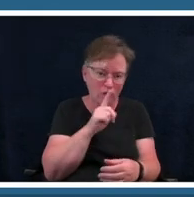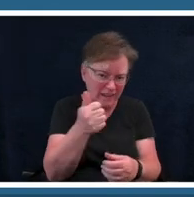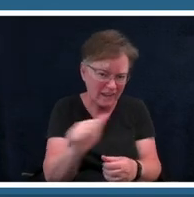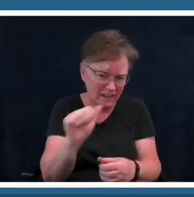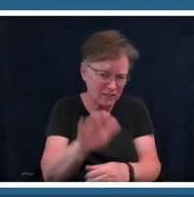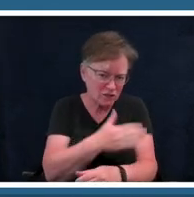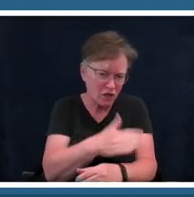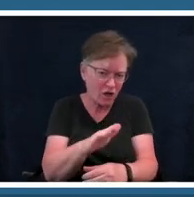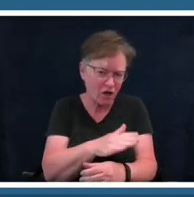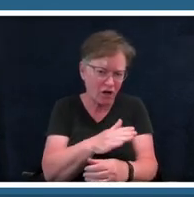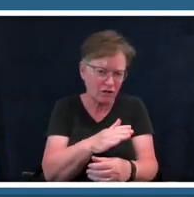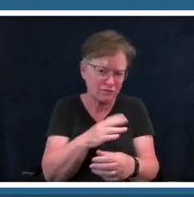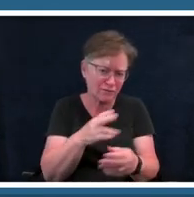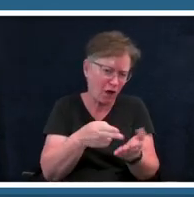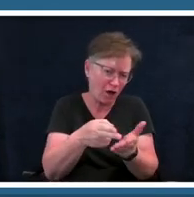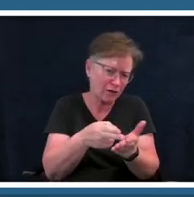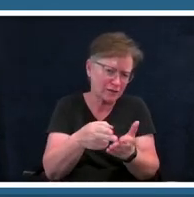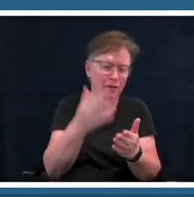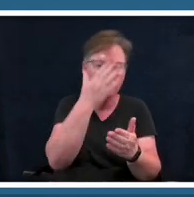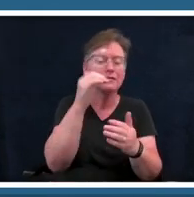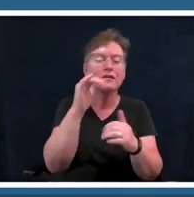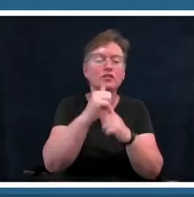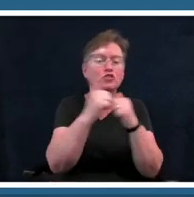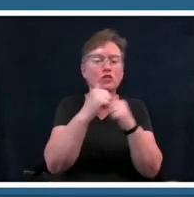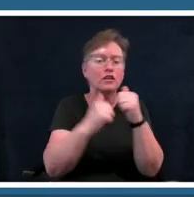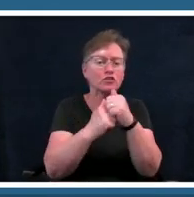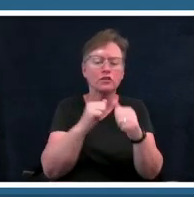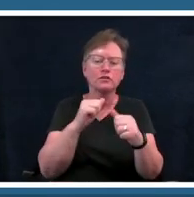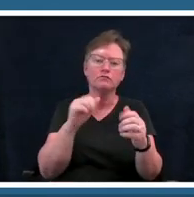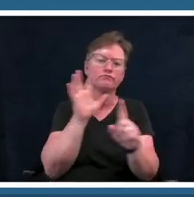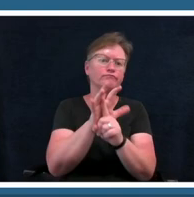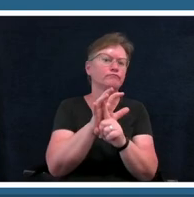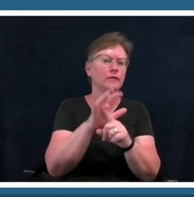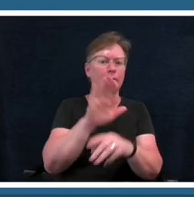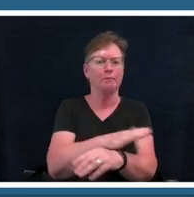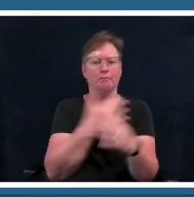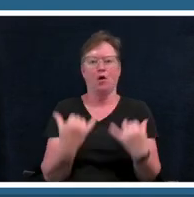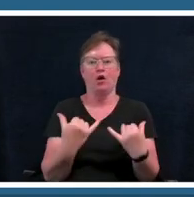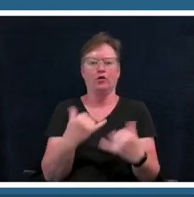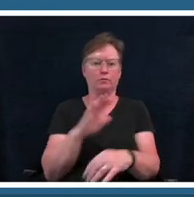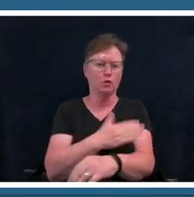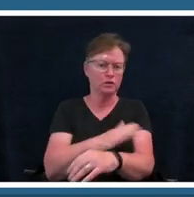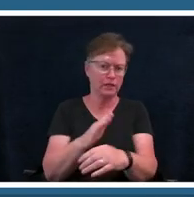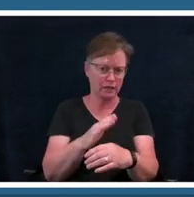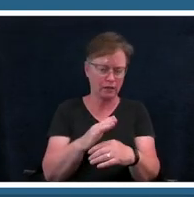that's used in modern music today but